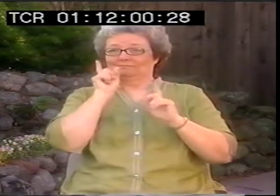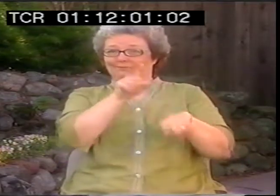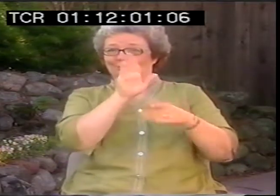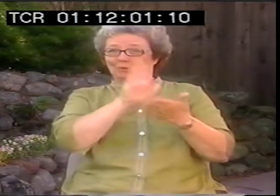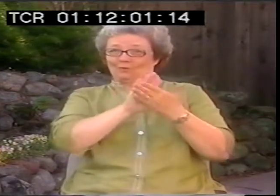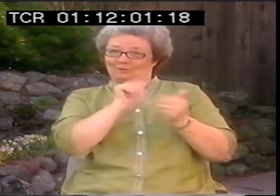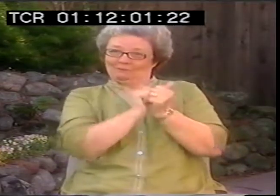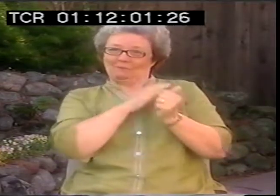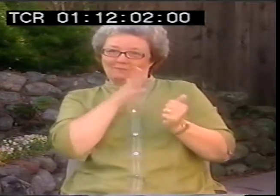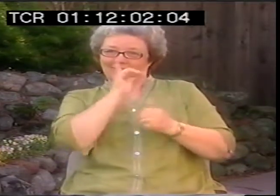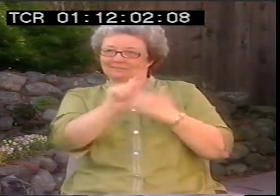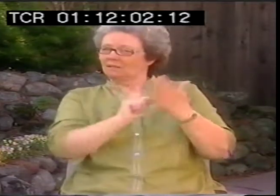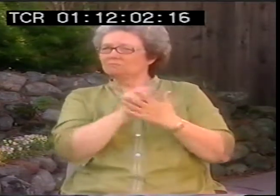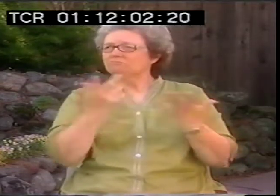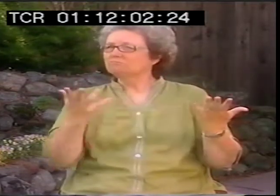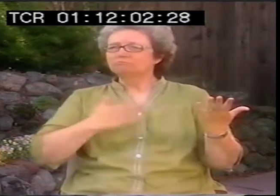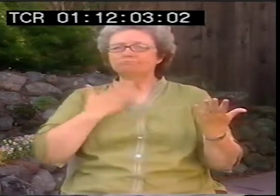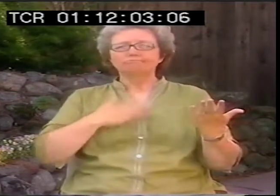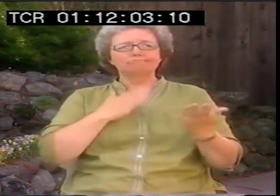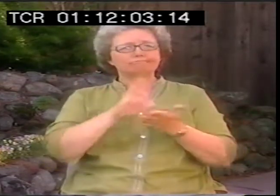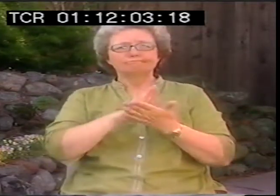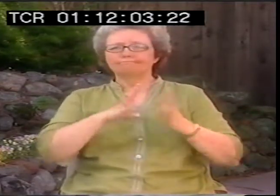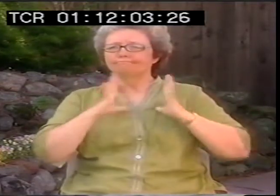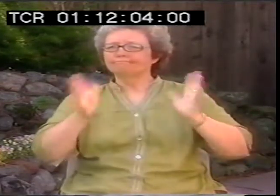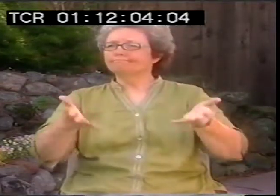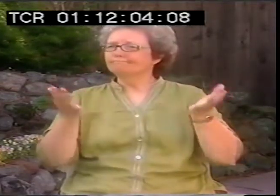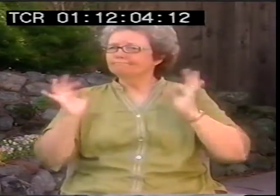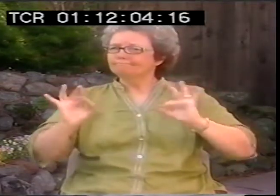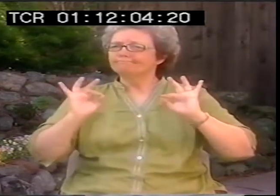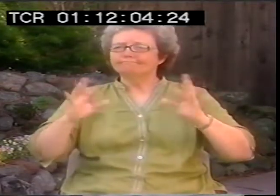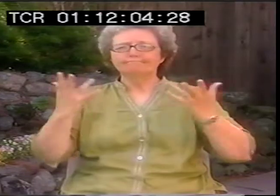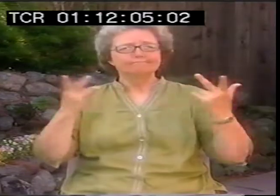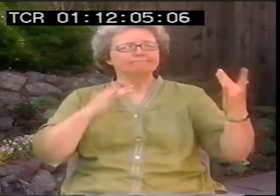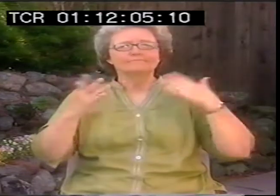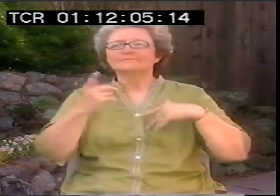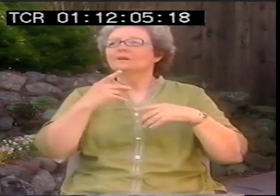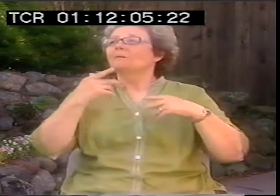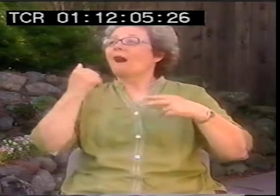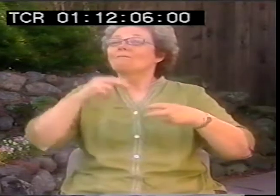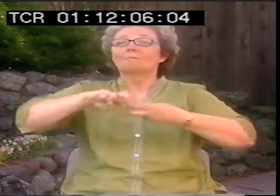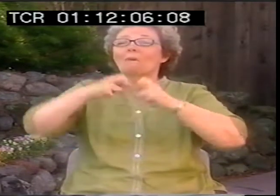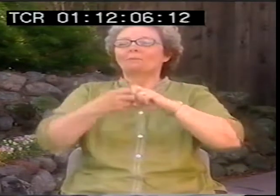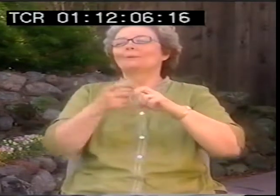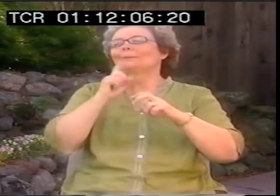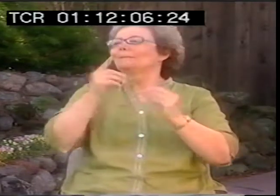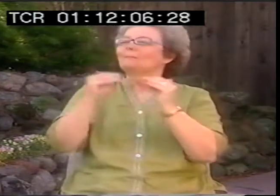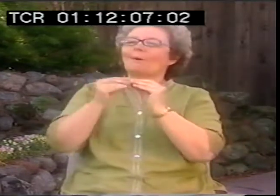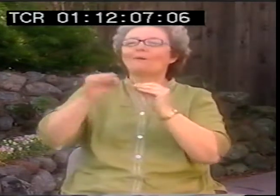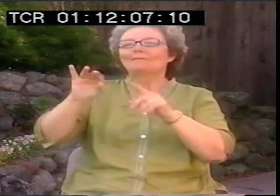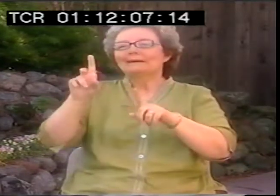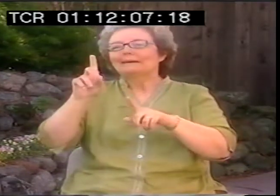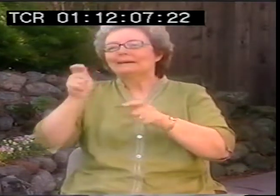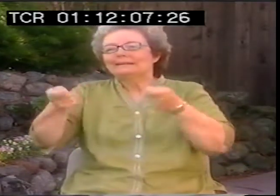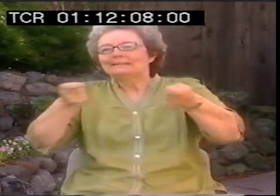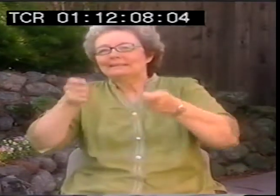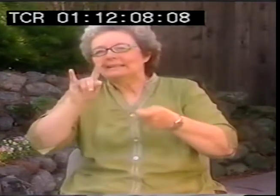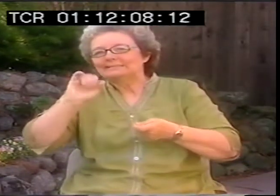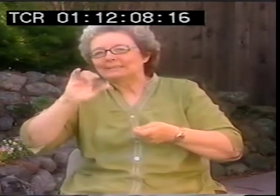And the other deaf people who went to that school with my mom at the time seemed to be very happy. If they had any difficulties, that